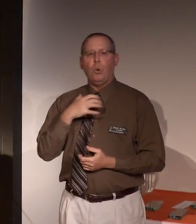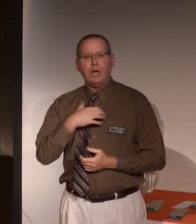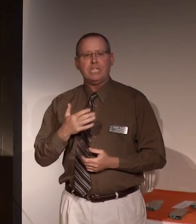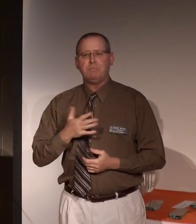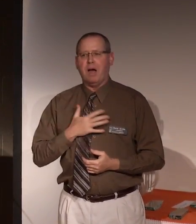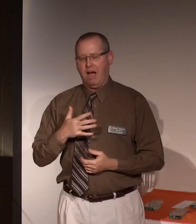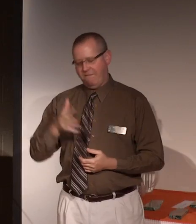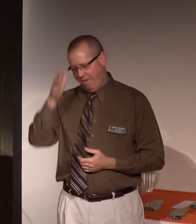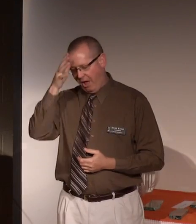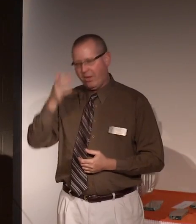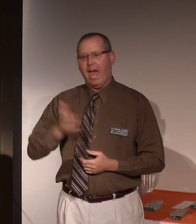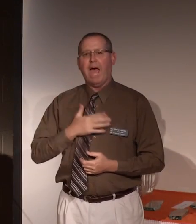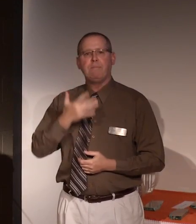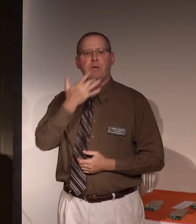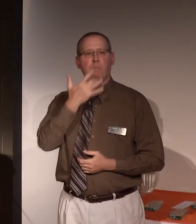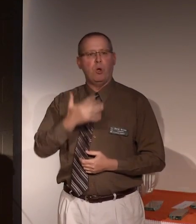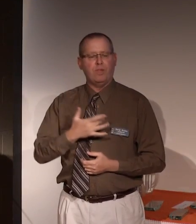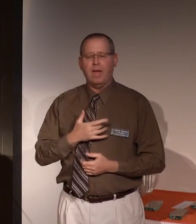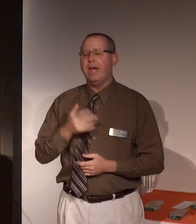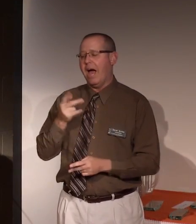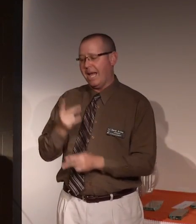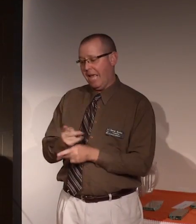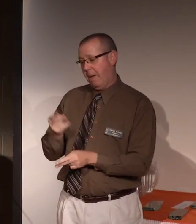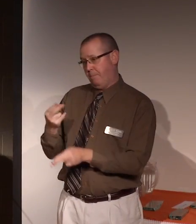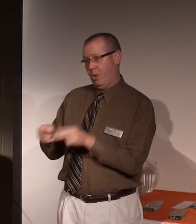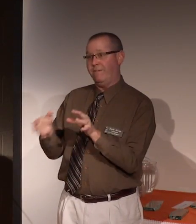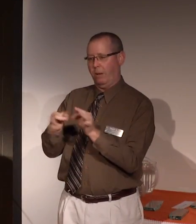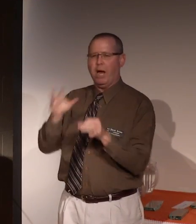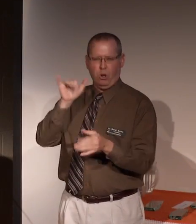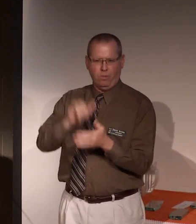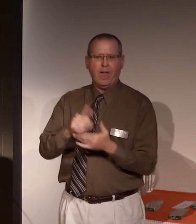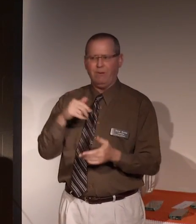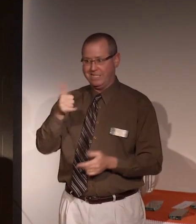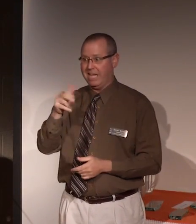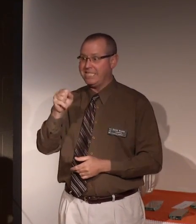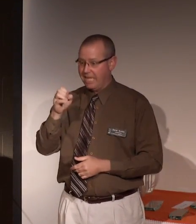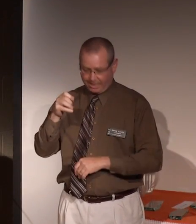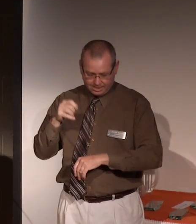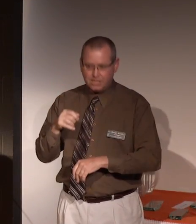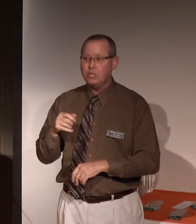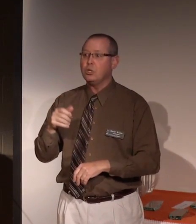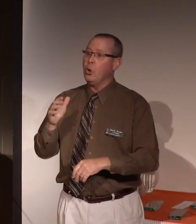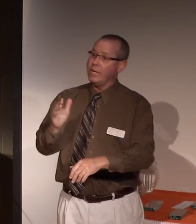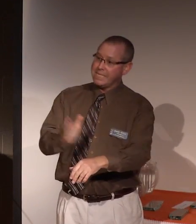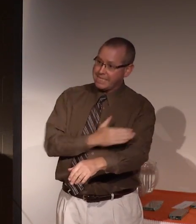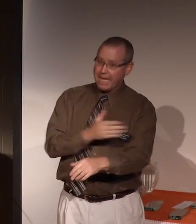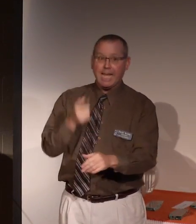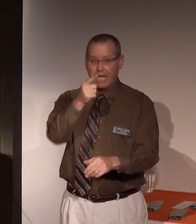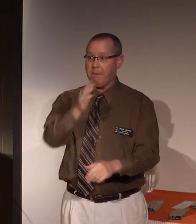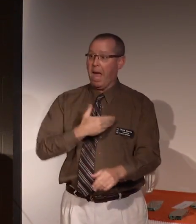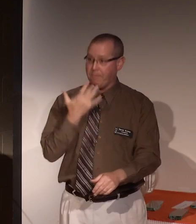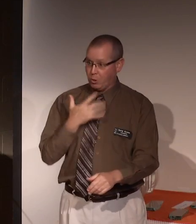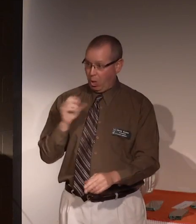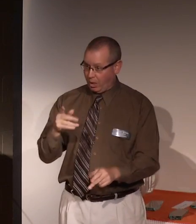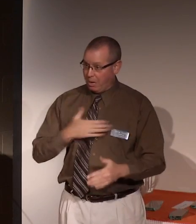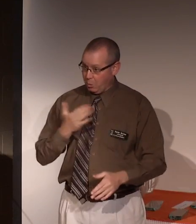birthday, and I kept these comments very brief because I know i've got ten seconds to sing him happy birthday, right?